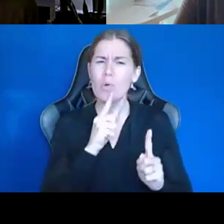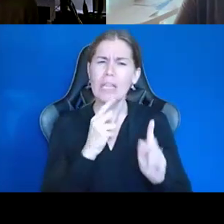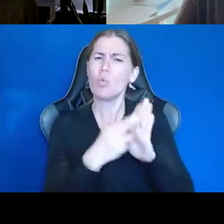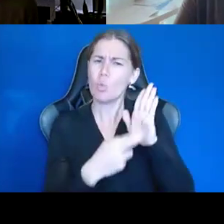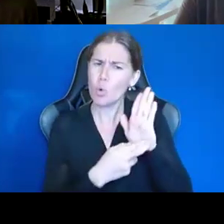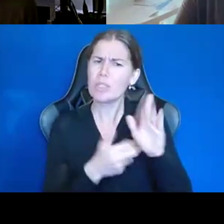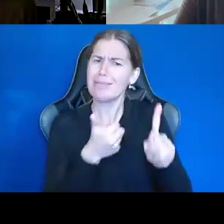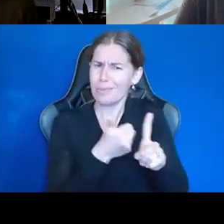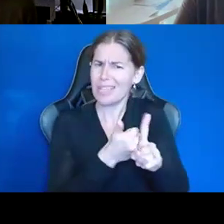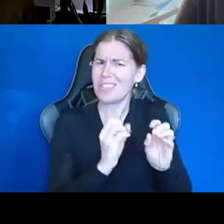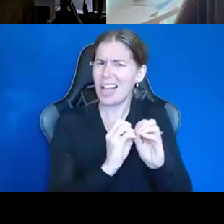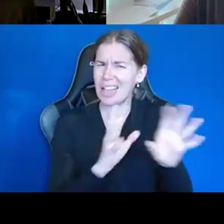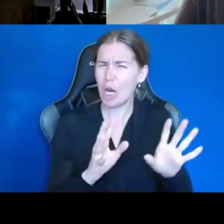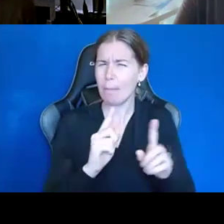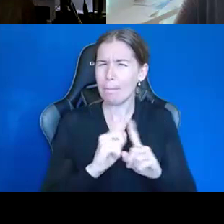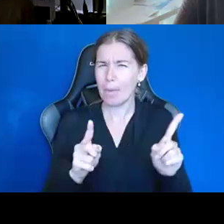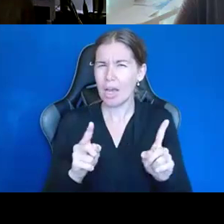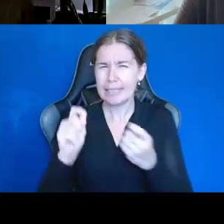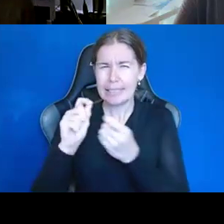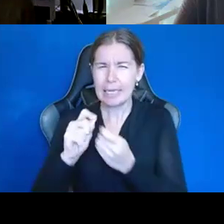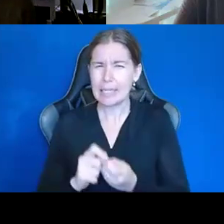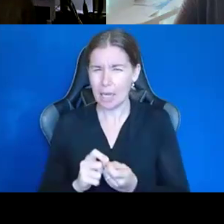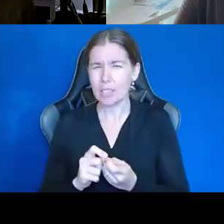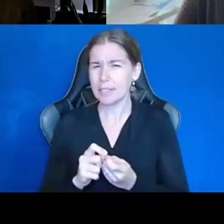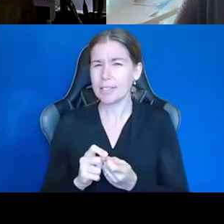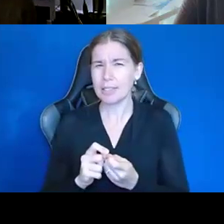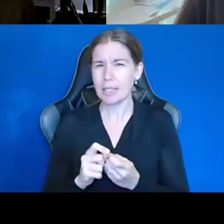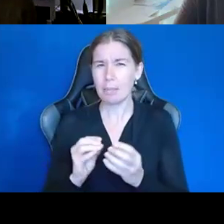I just need those written out for us.